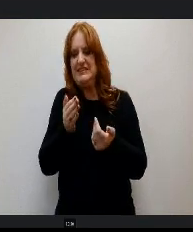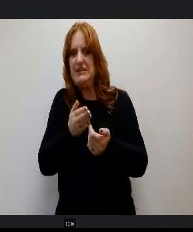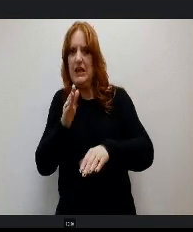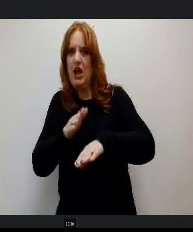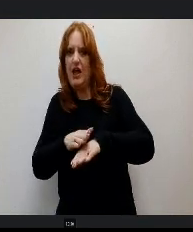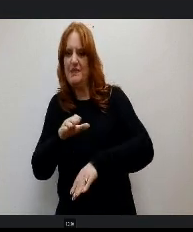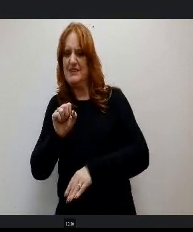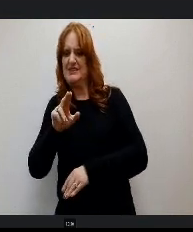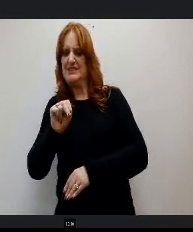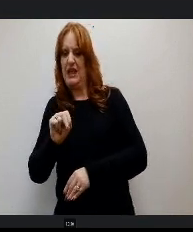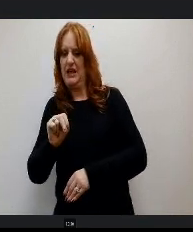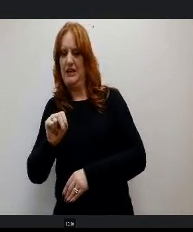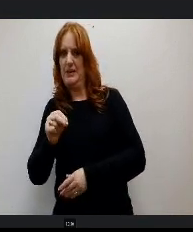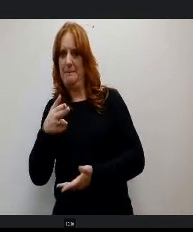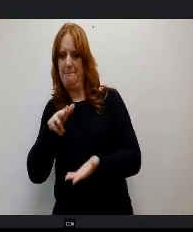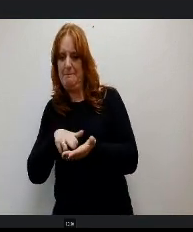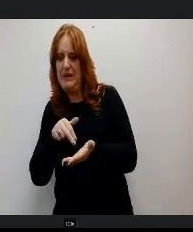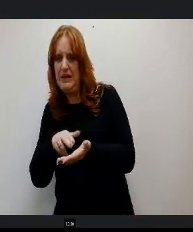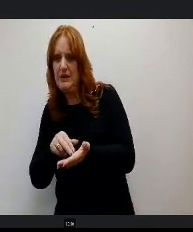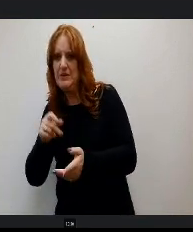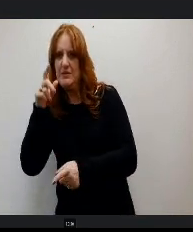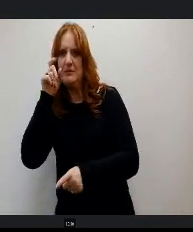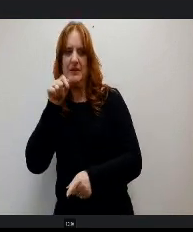Because kindergartners, they just, they like, they go for the